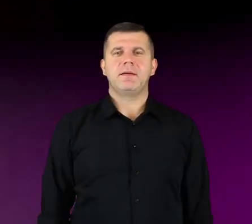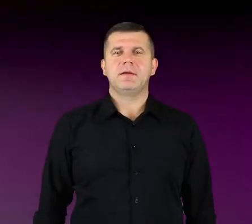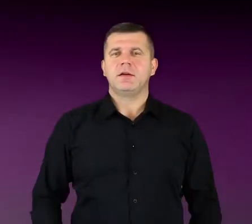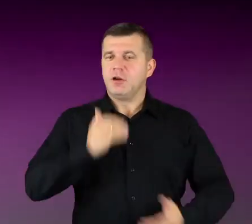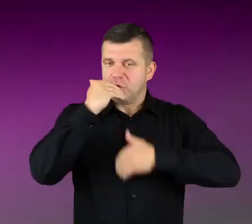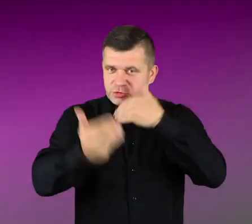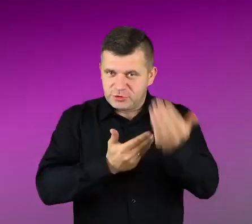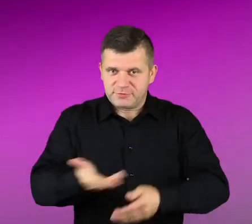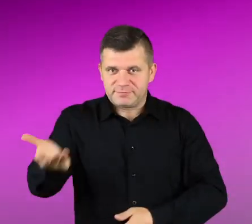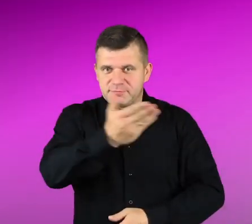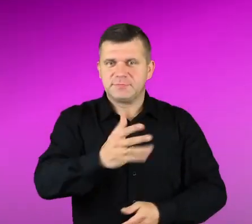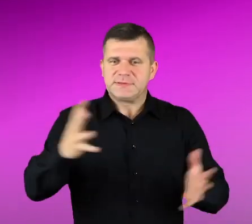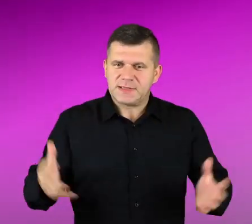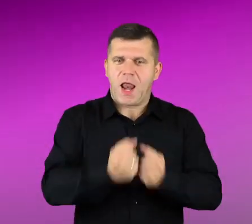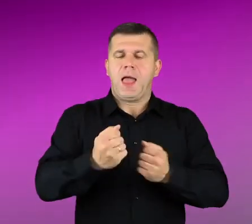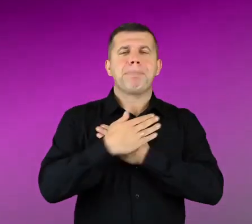My wishes for you: find love.